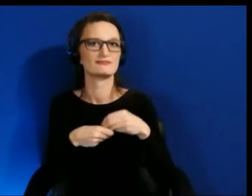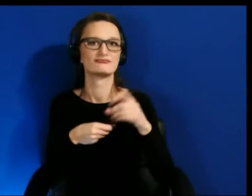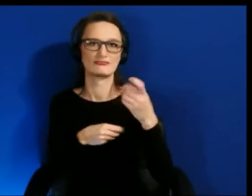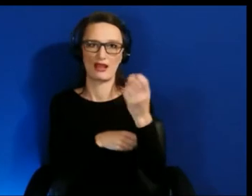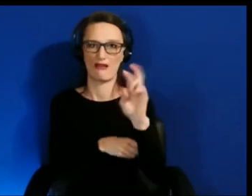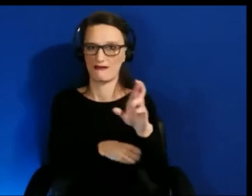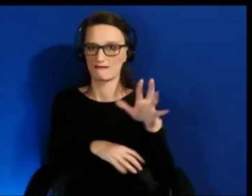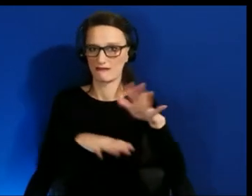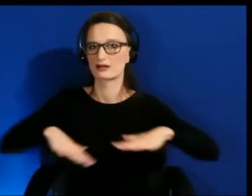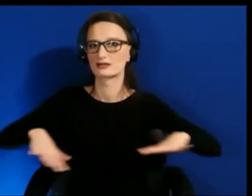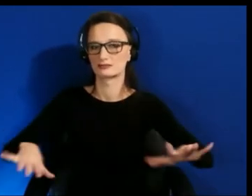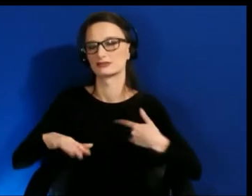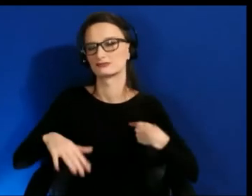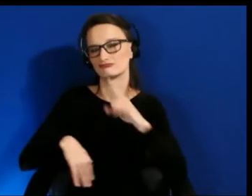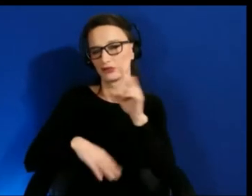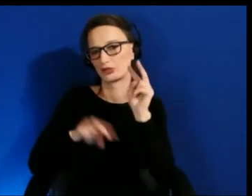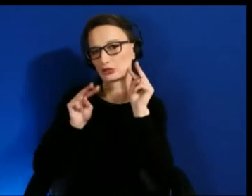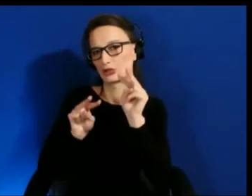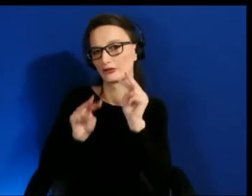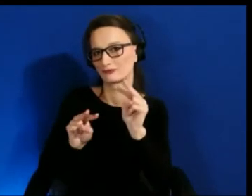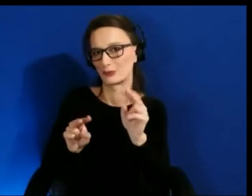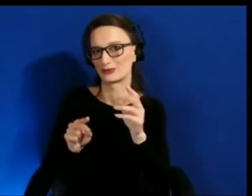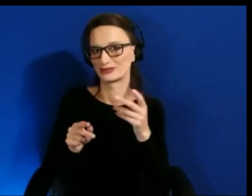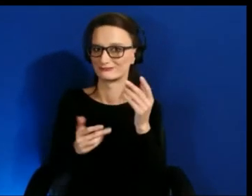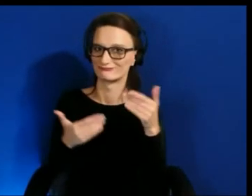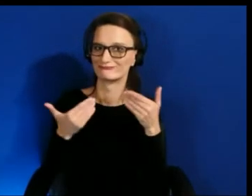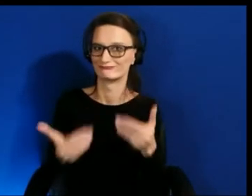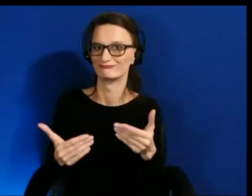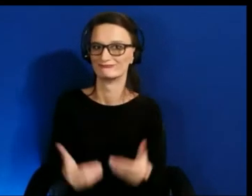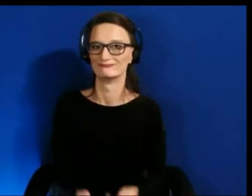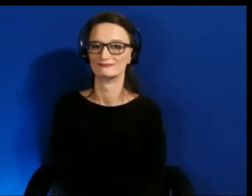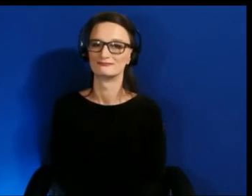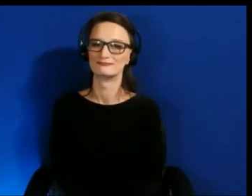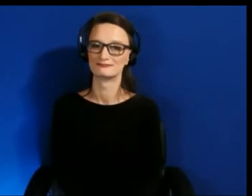to it. Thank you, Regine.